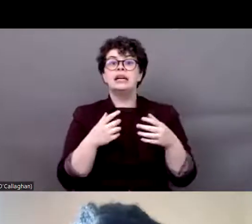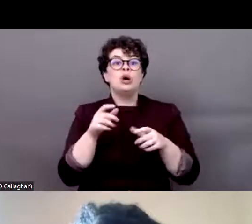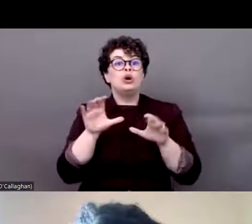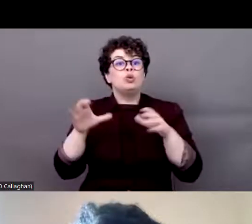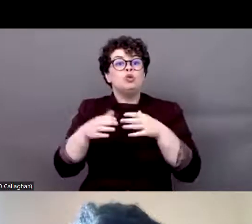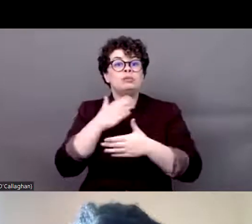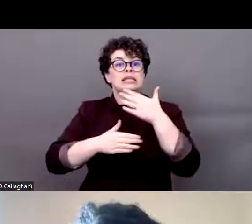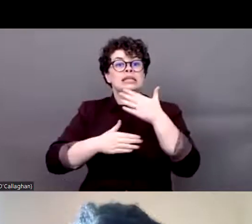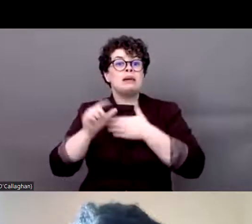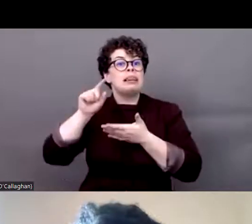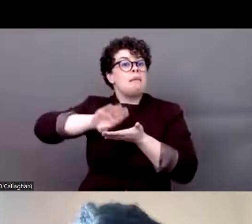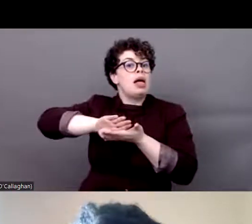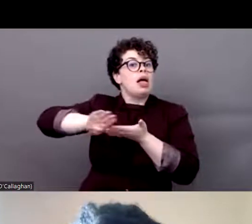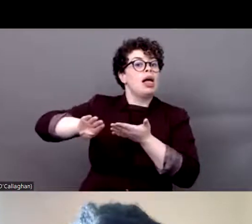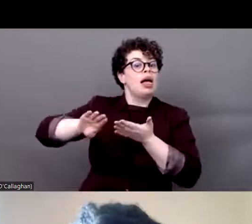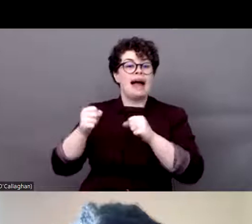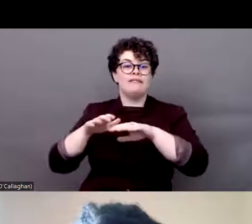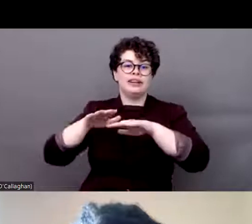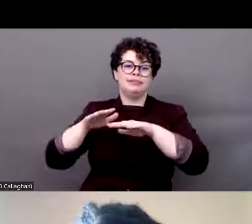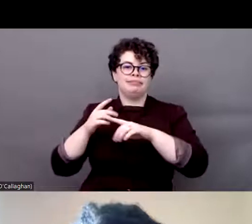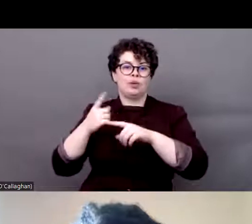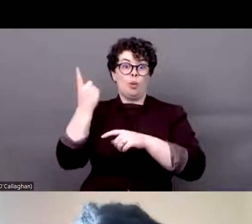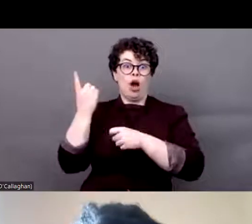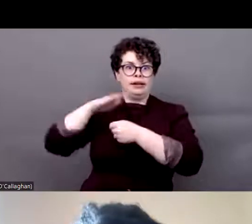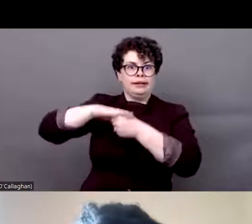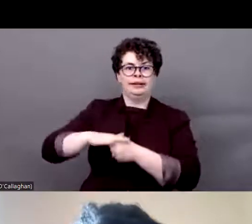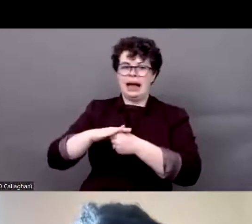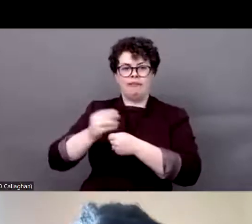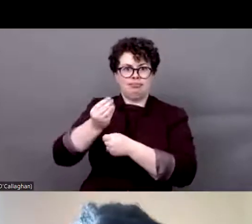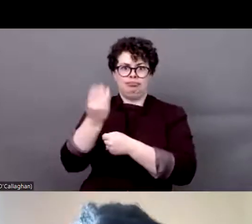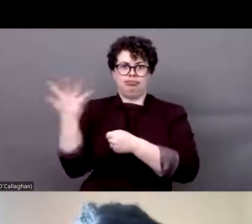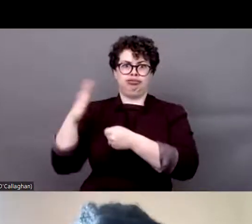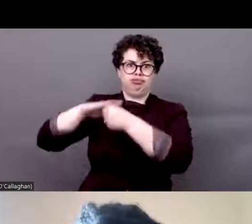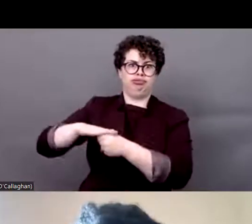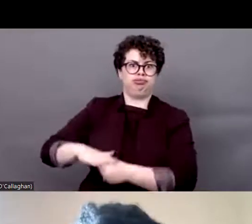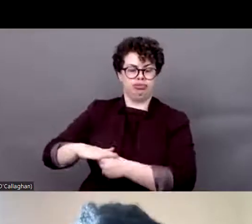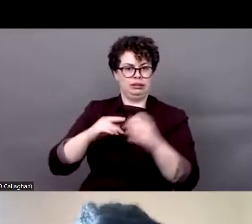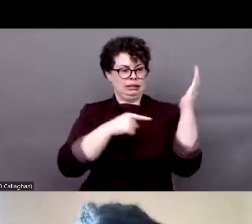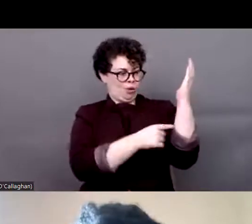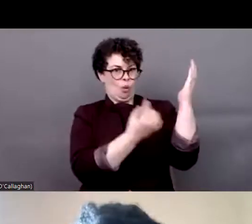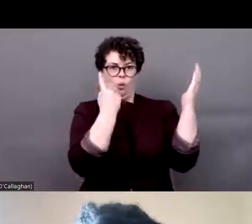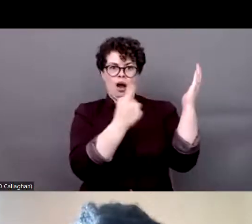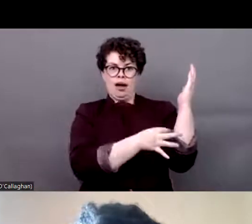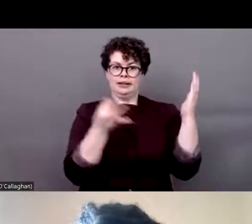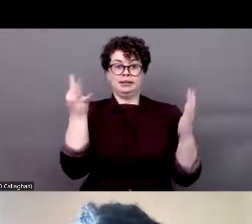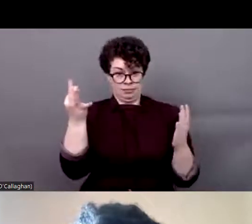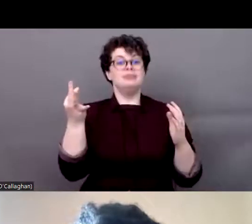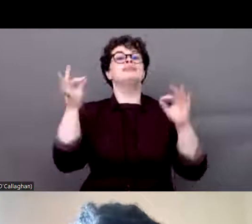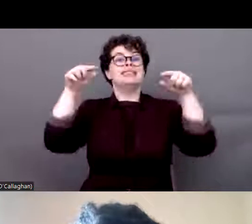persons with disabilities who face intersectional discrimination and so it's a real great pleasure to